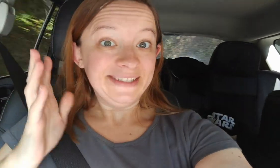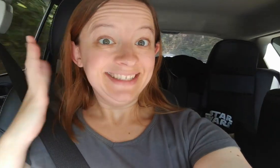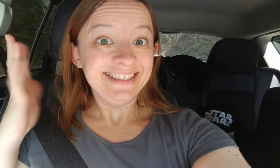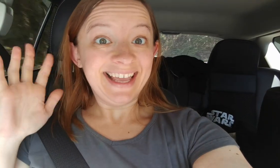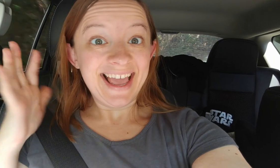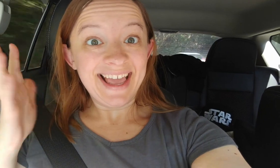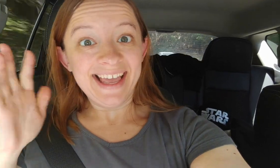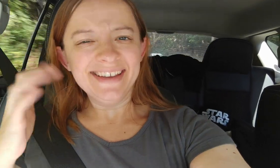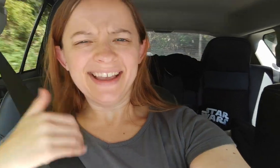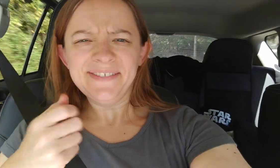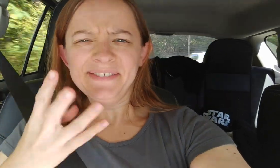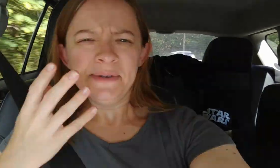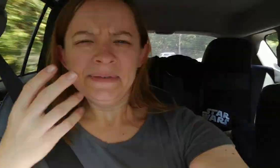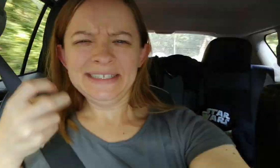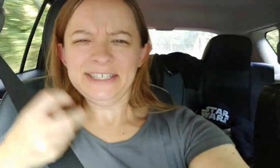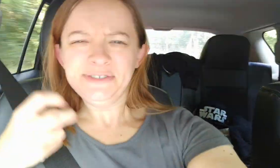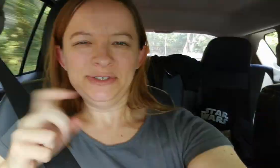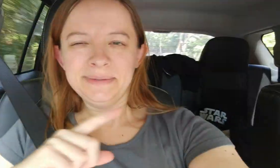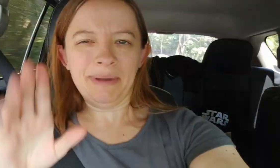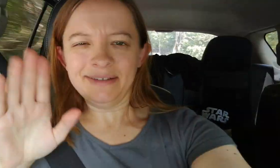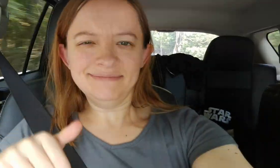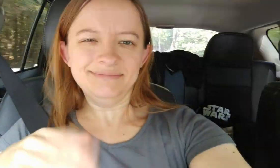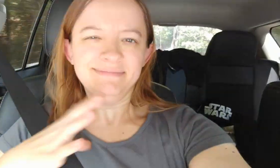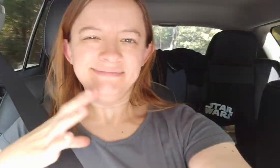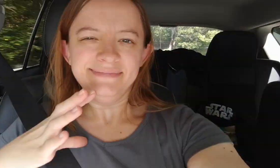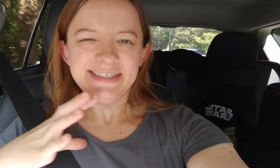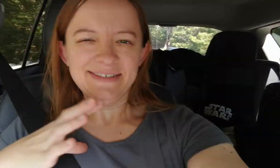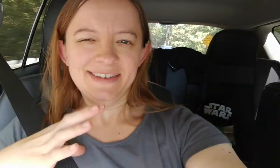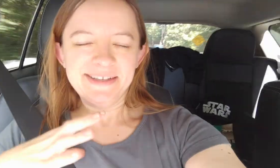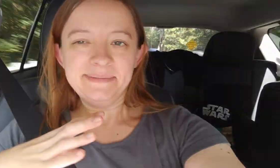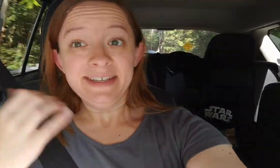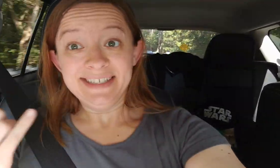So yay! We had a few issues, but it's fine.